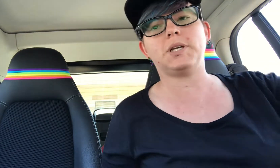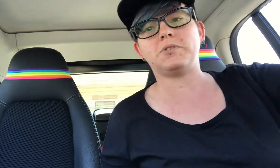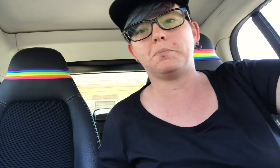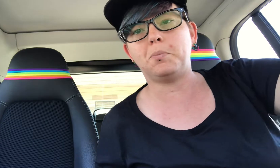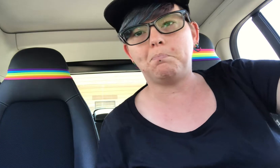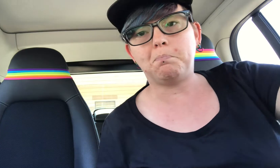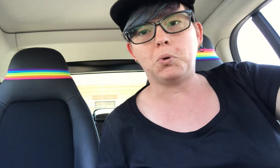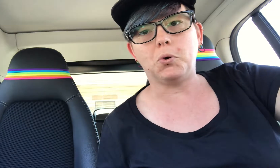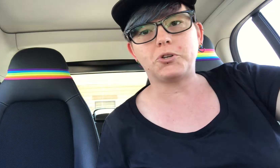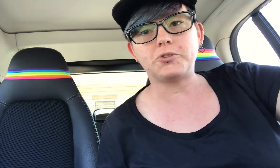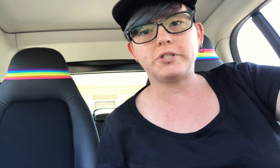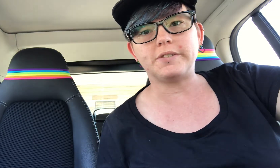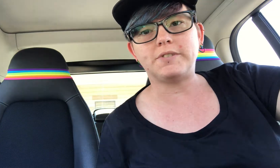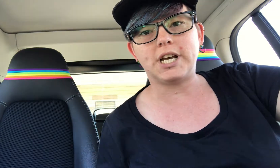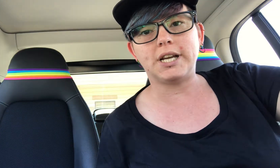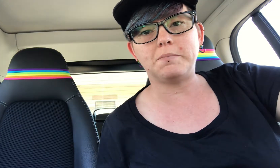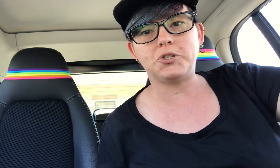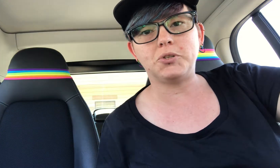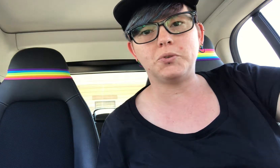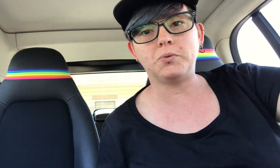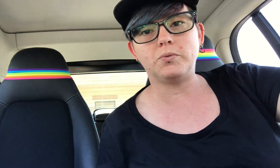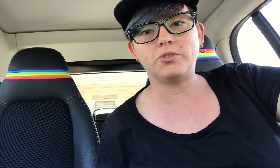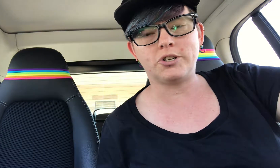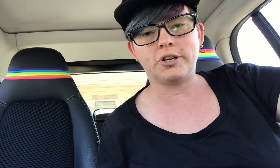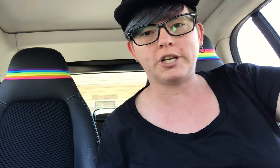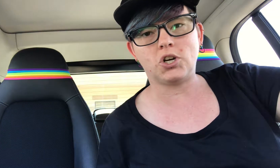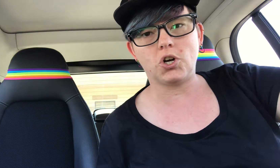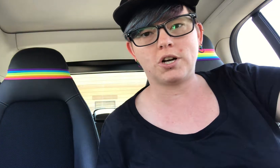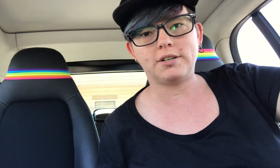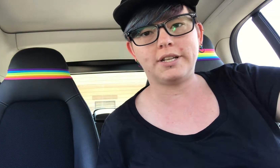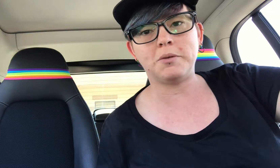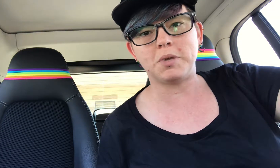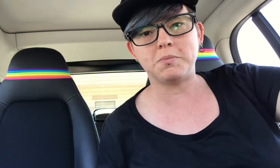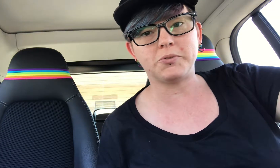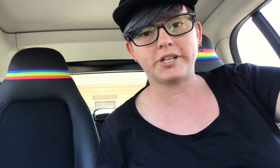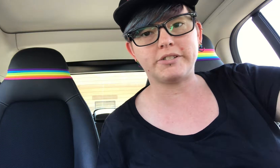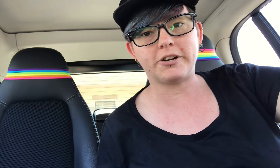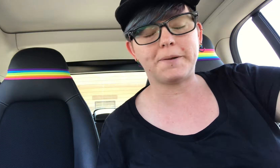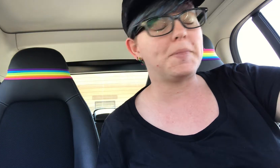That was a poor choice of time to start the car. It beeps when I start it.